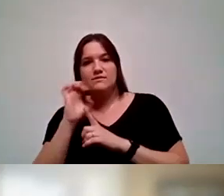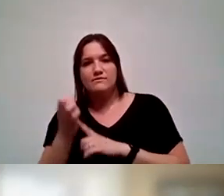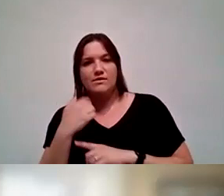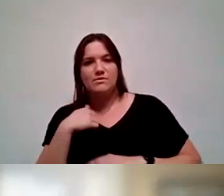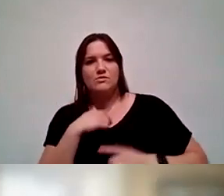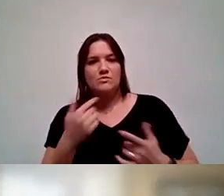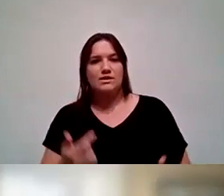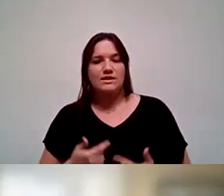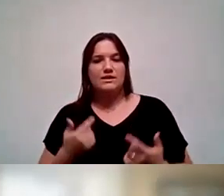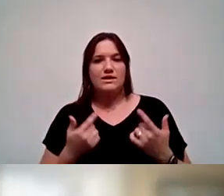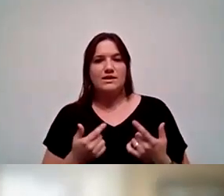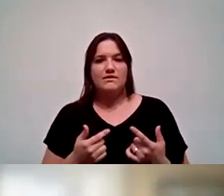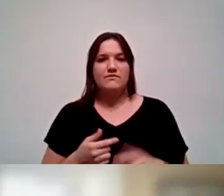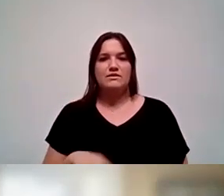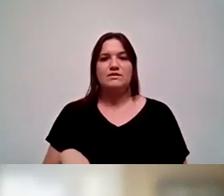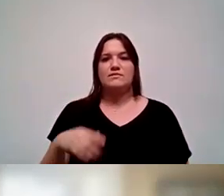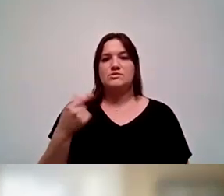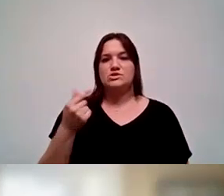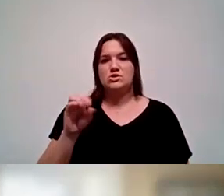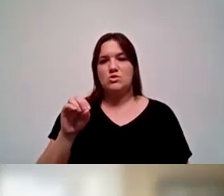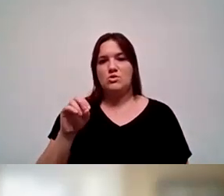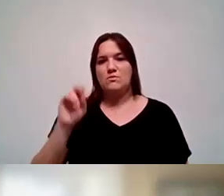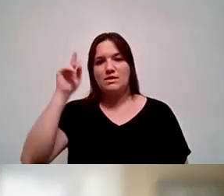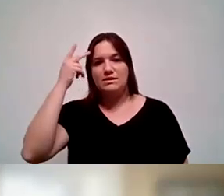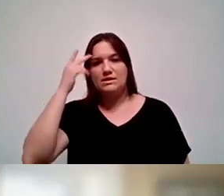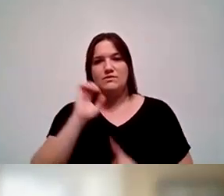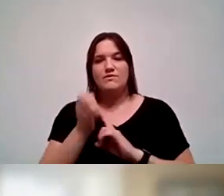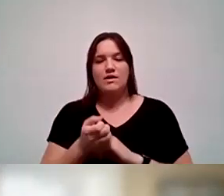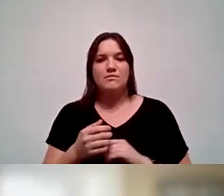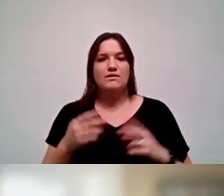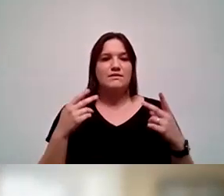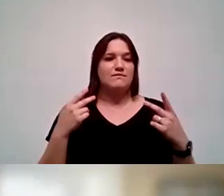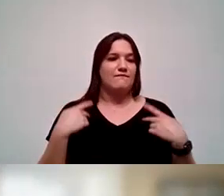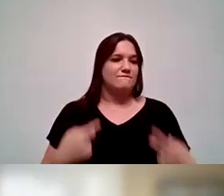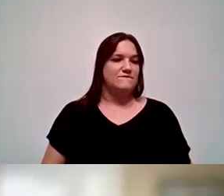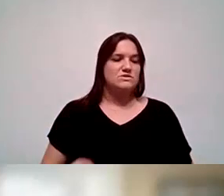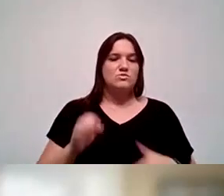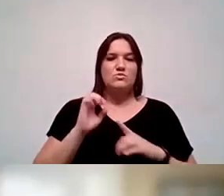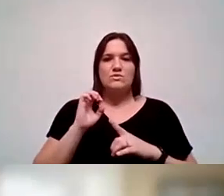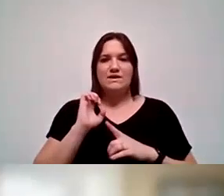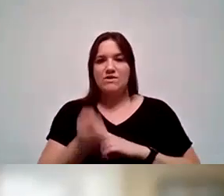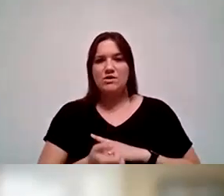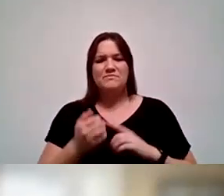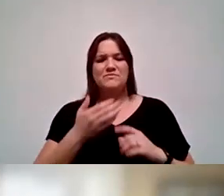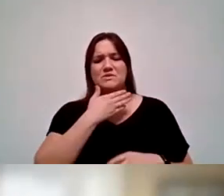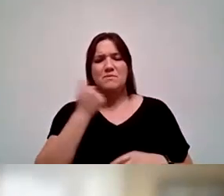in terms of geopolitical environment, but also the physical environment. It is for a better citizens ship that we